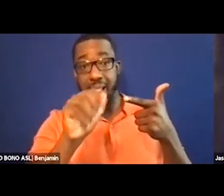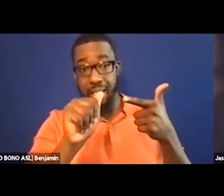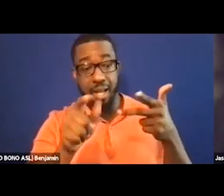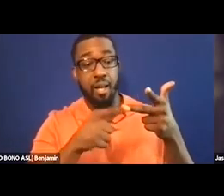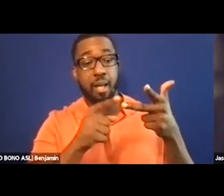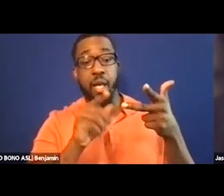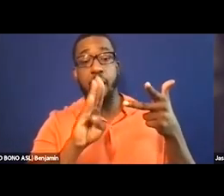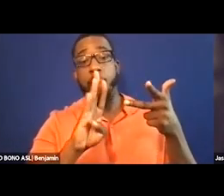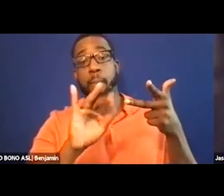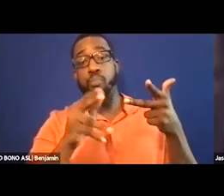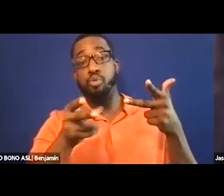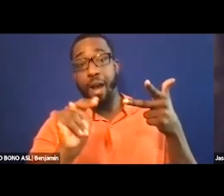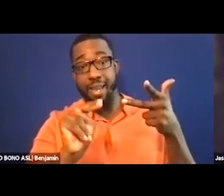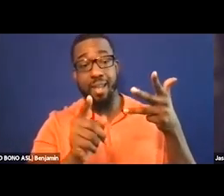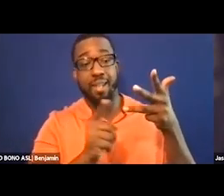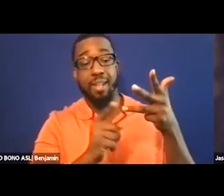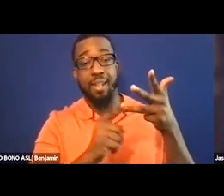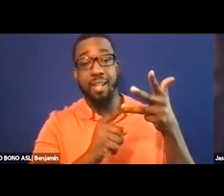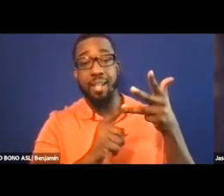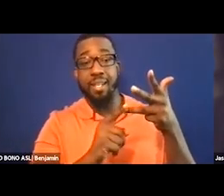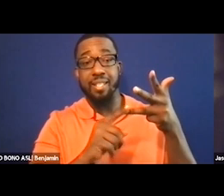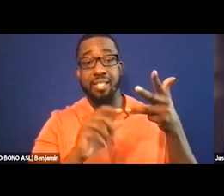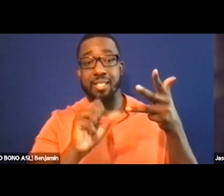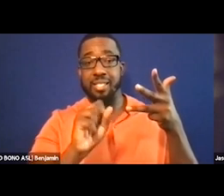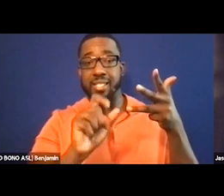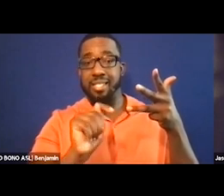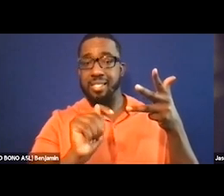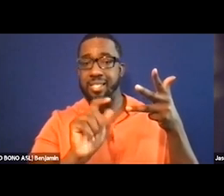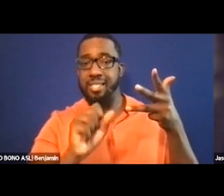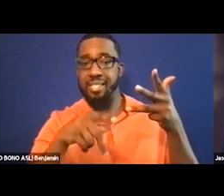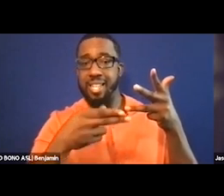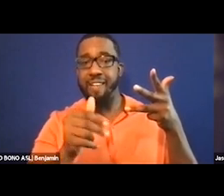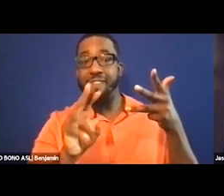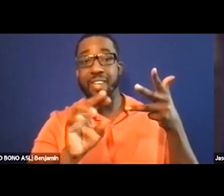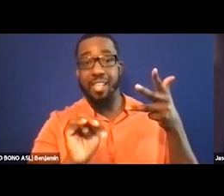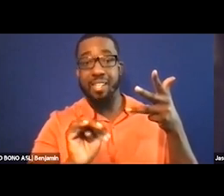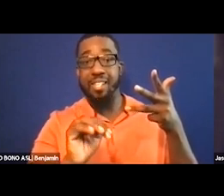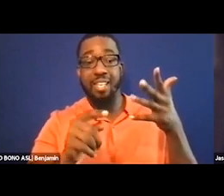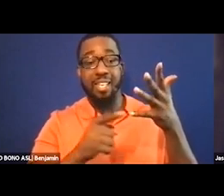from the FFA, Caitlin, who's been helping us with the Q and A.